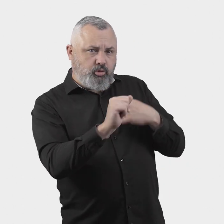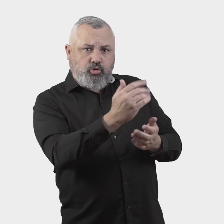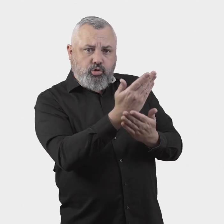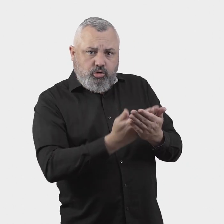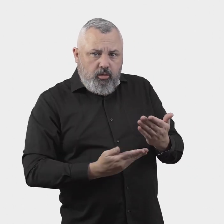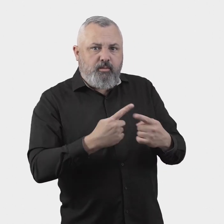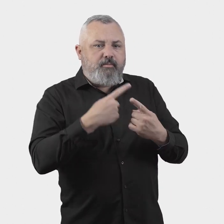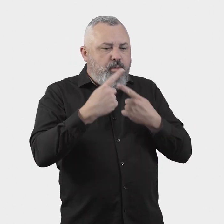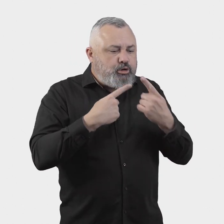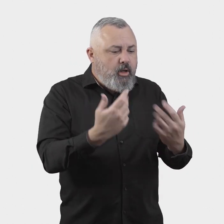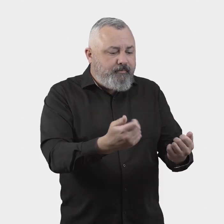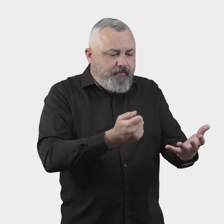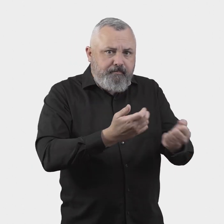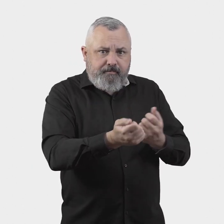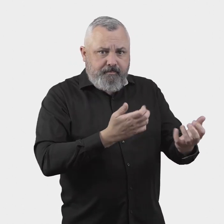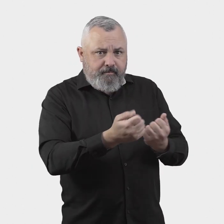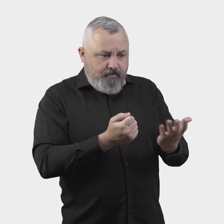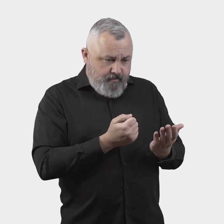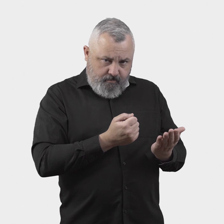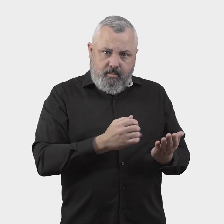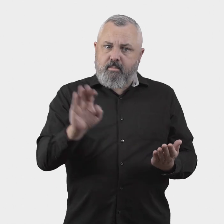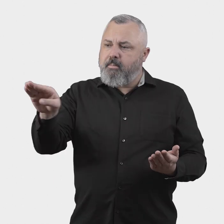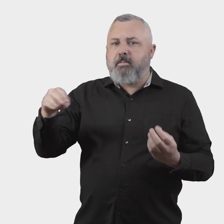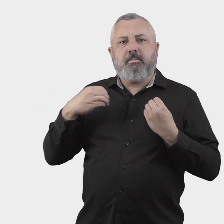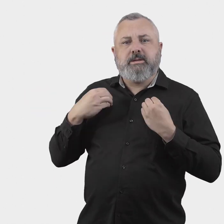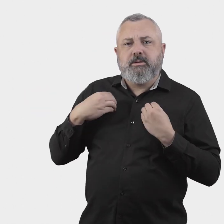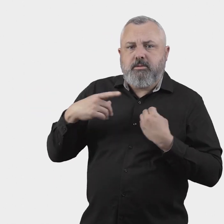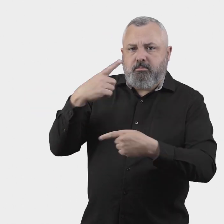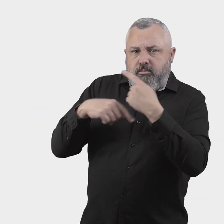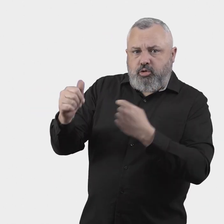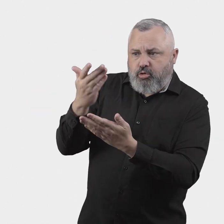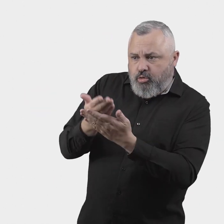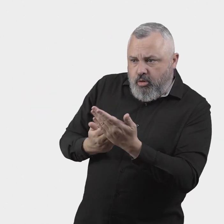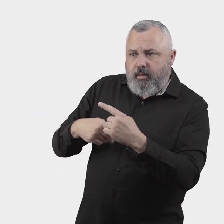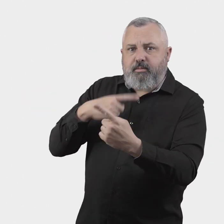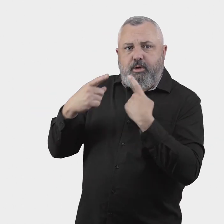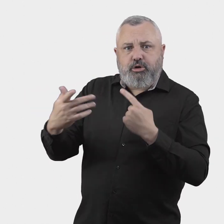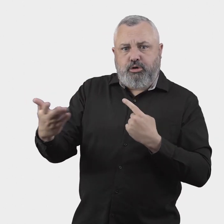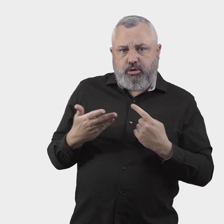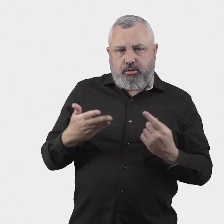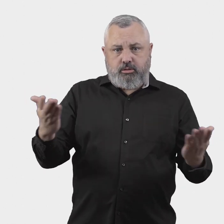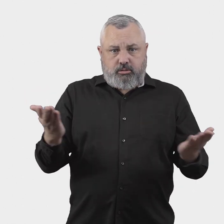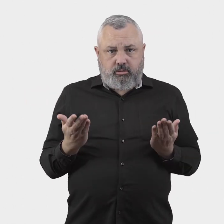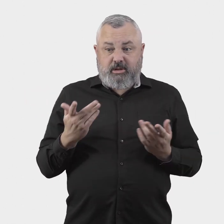their positions and provide relevant information.